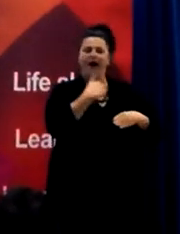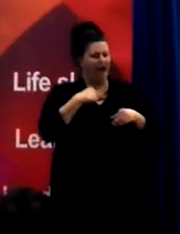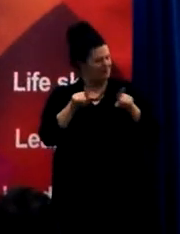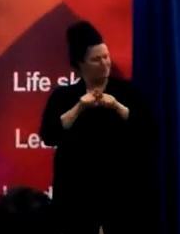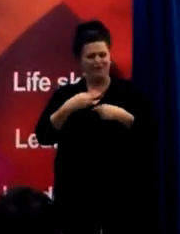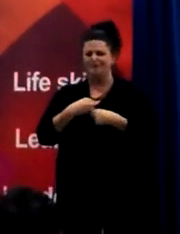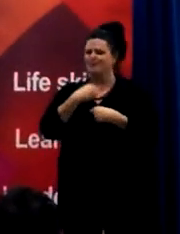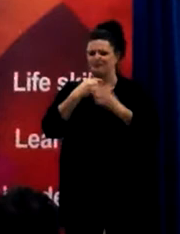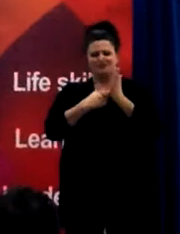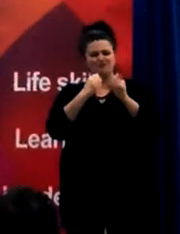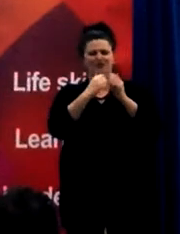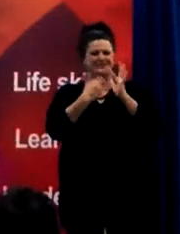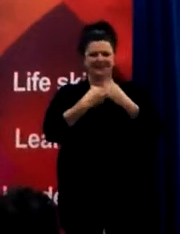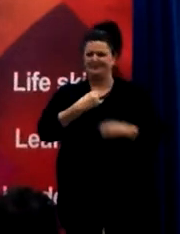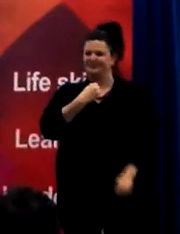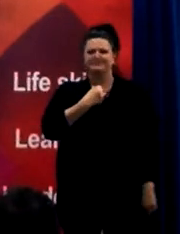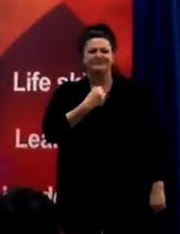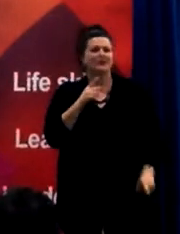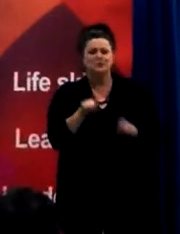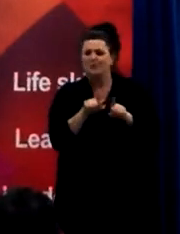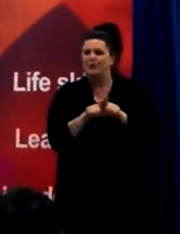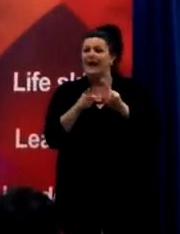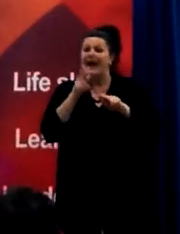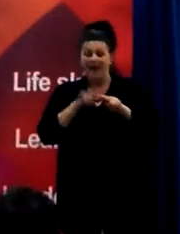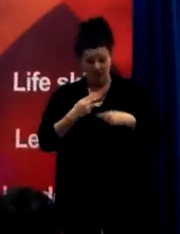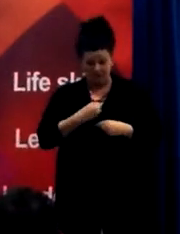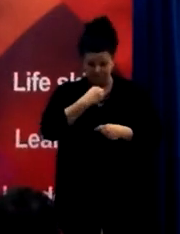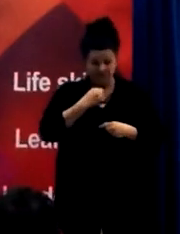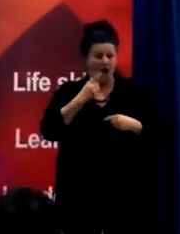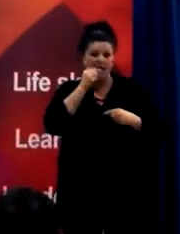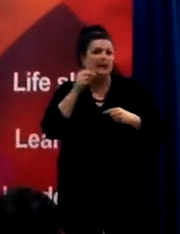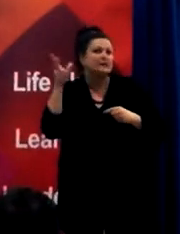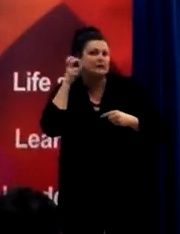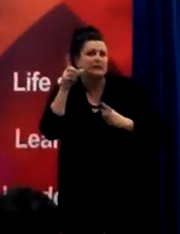By using the Roger, I can hear effectively in meetings and participate better when I